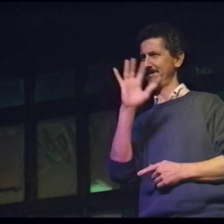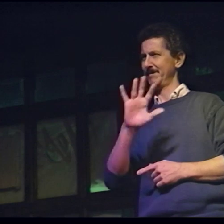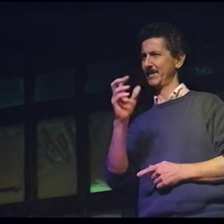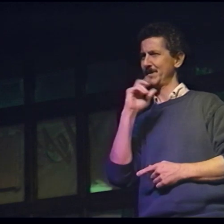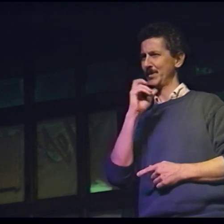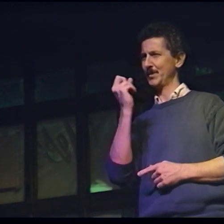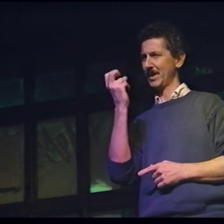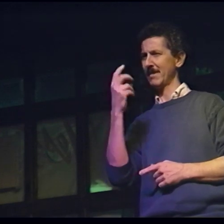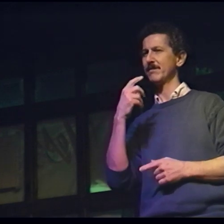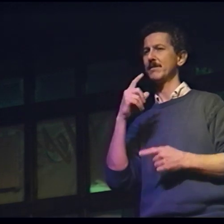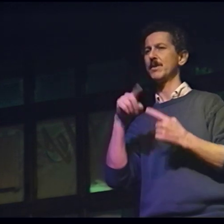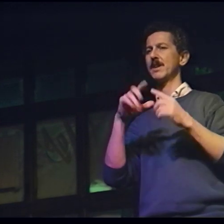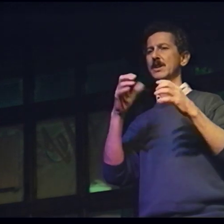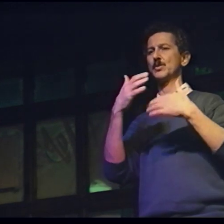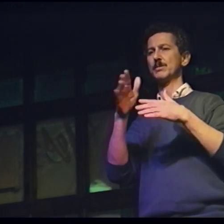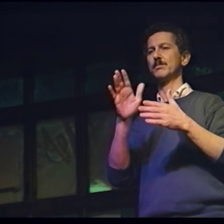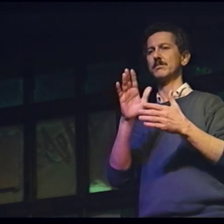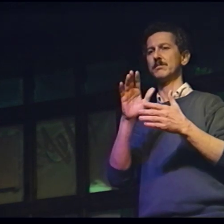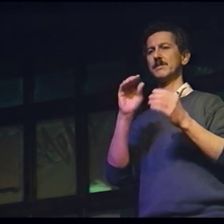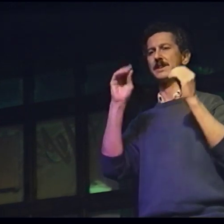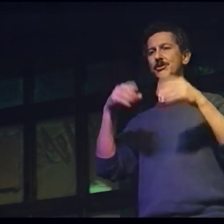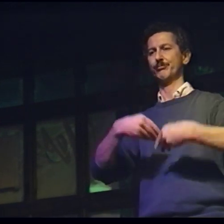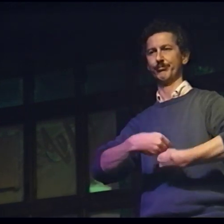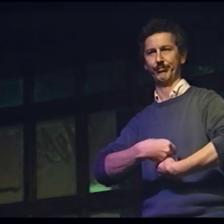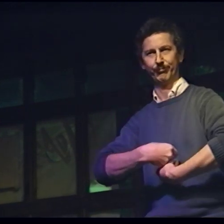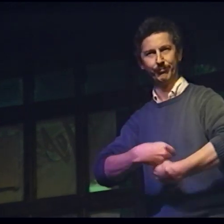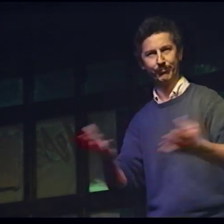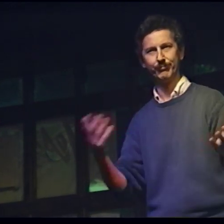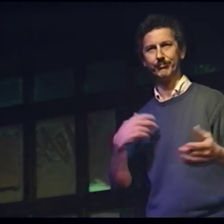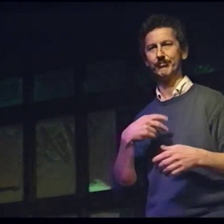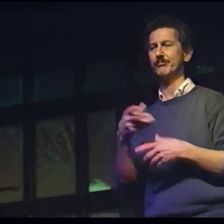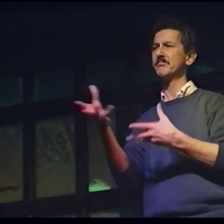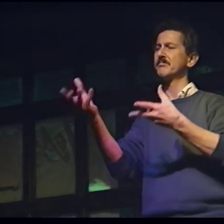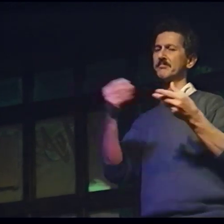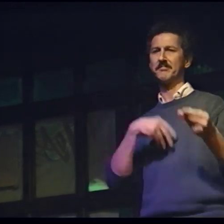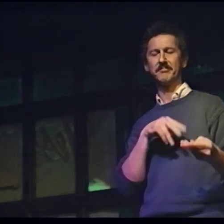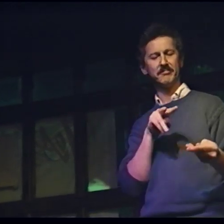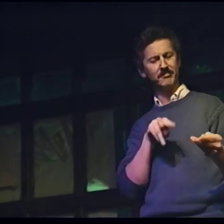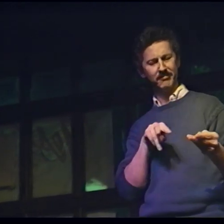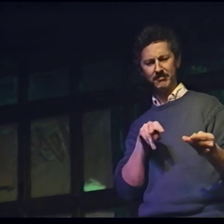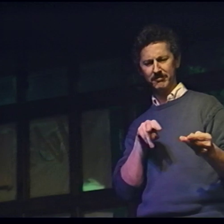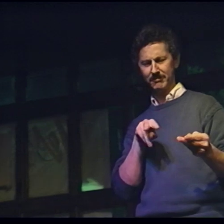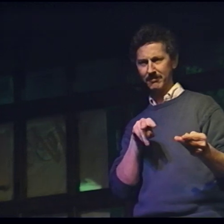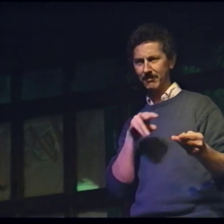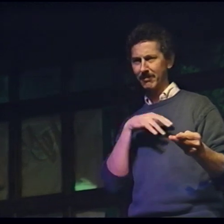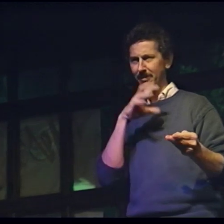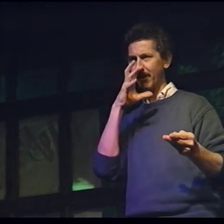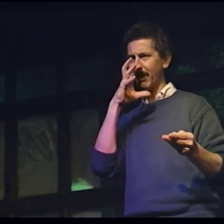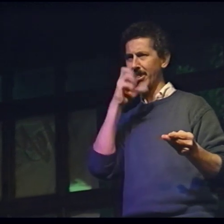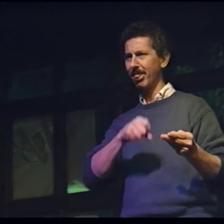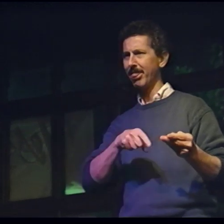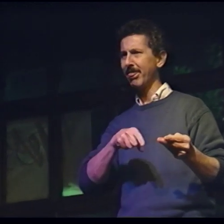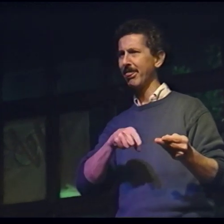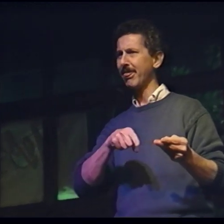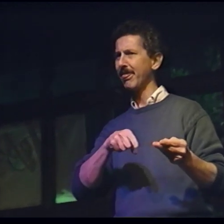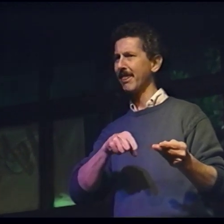When I was 12-years-old... ...our classroom teacher handed out a sheet of poetry.